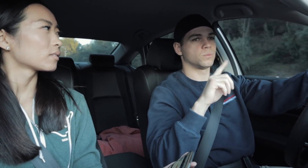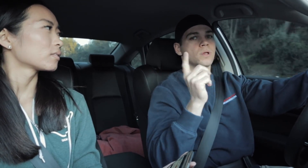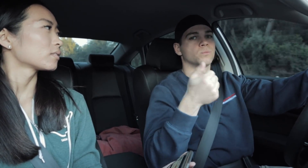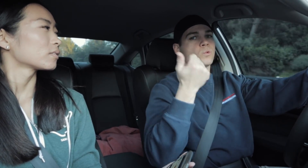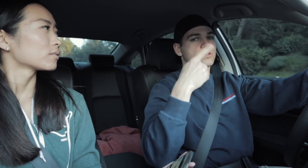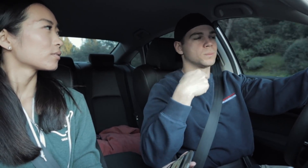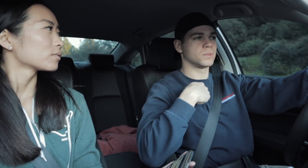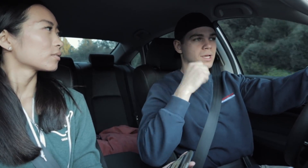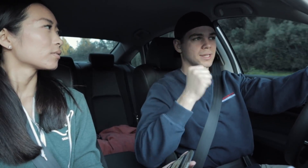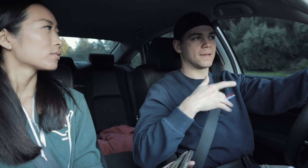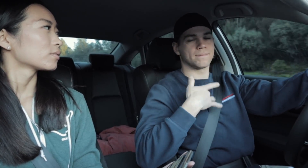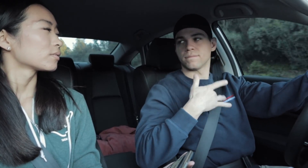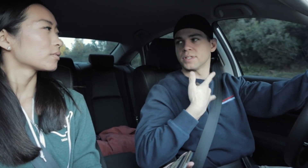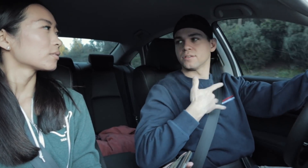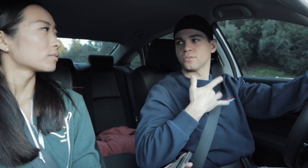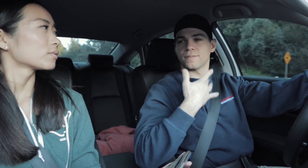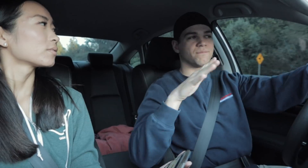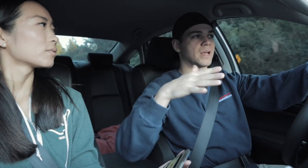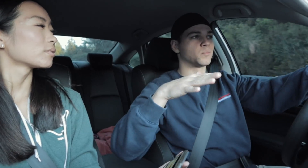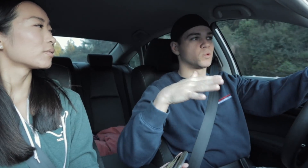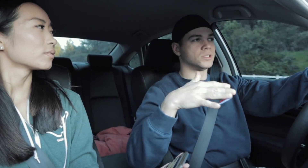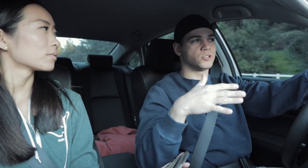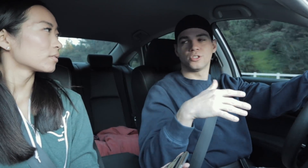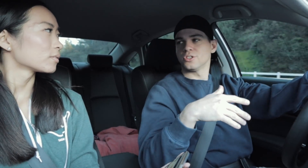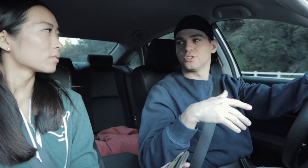but most of the time I can feel the vibrations